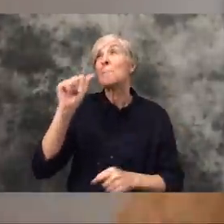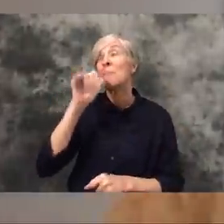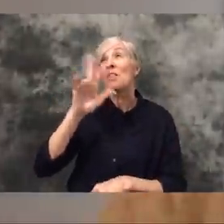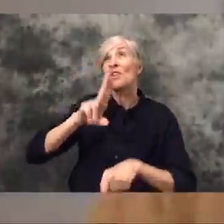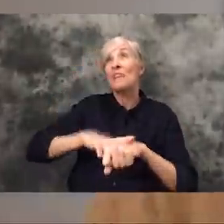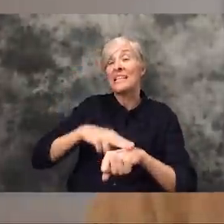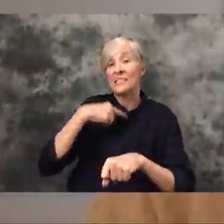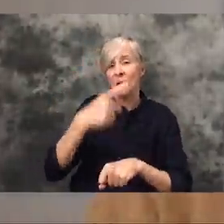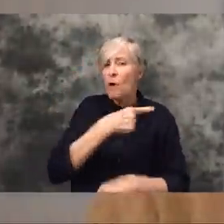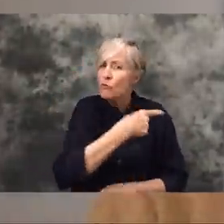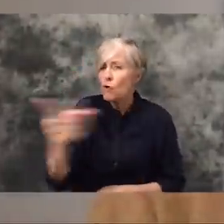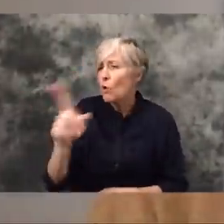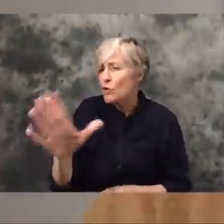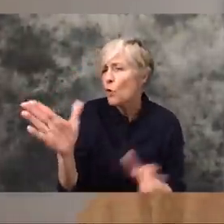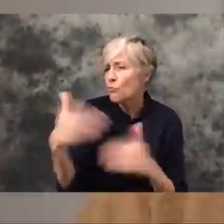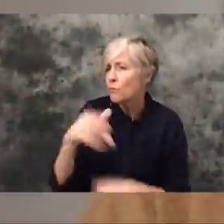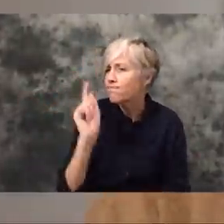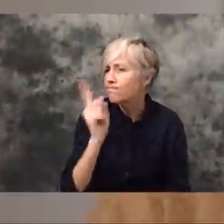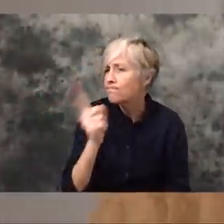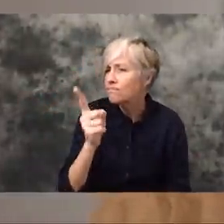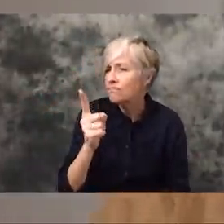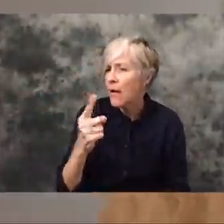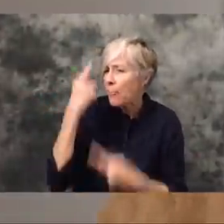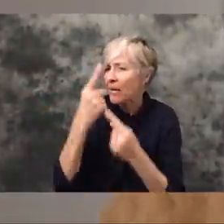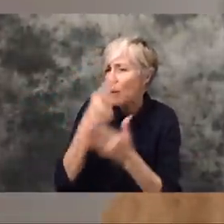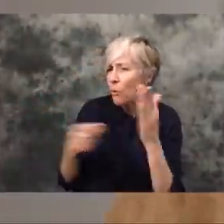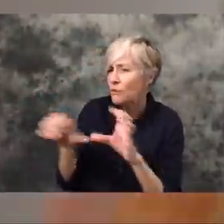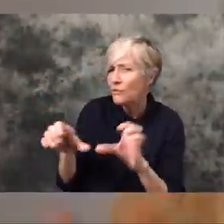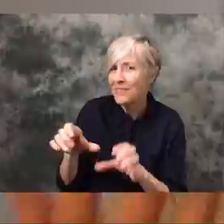Nature telling us to go to our rooms and think about what we've done, but I really